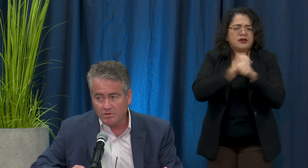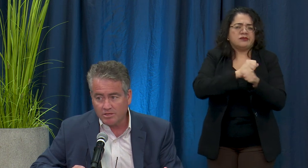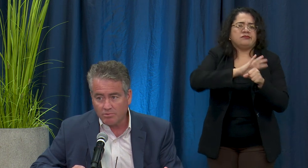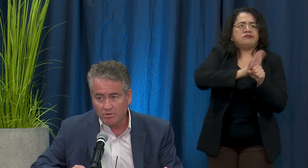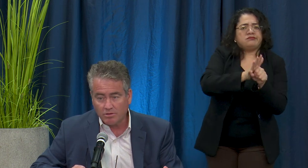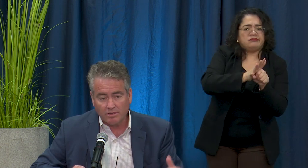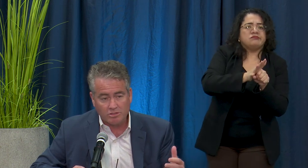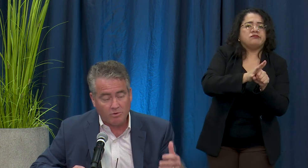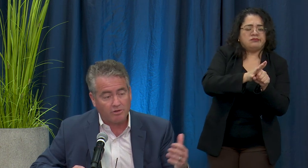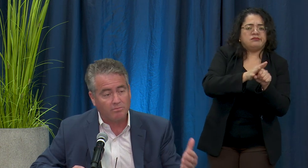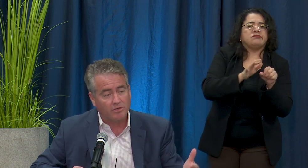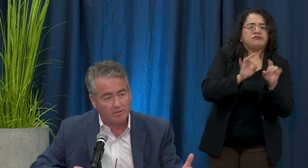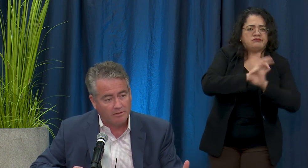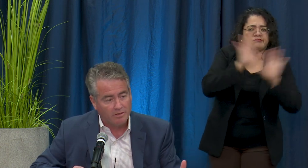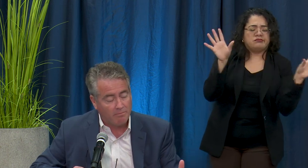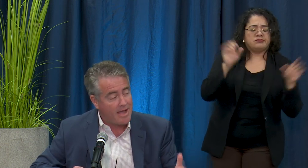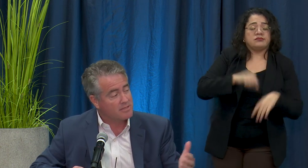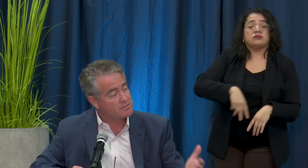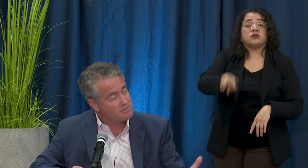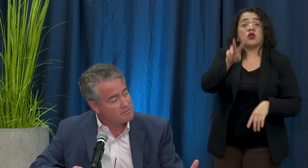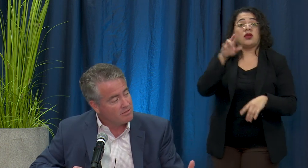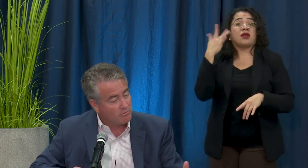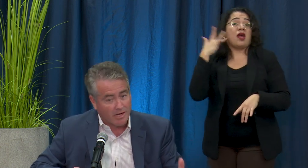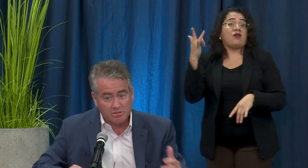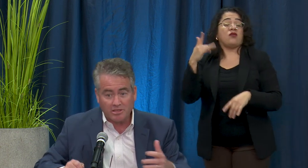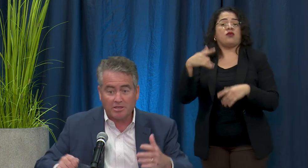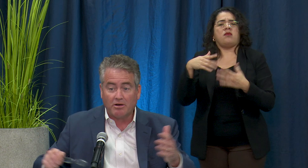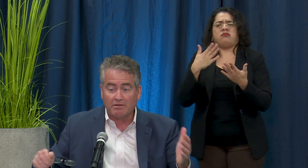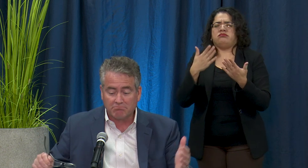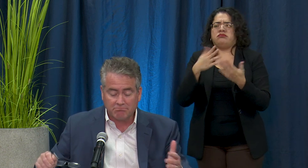going to procure 200 million masks. We're actually going to go out and buy them